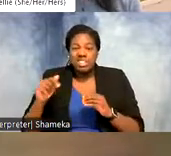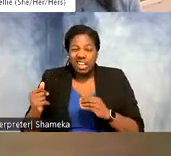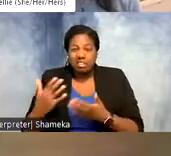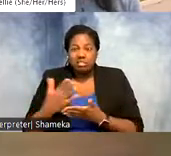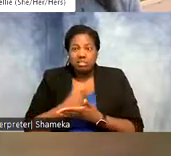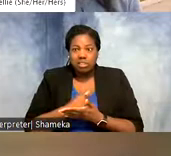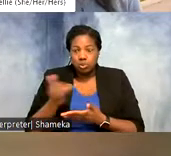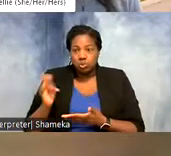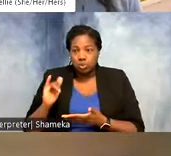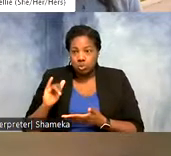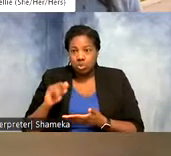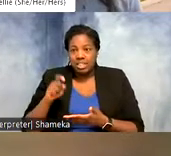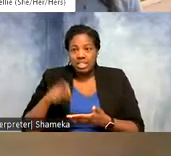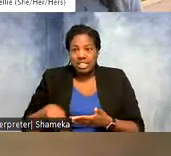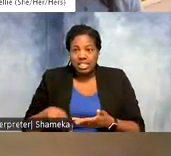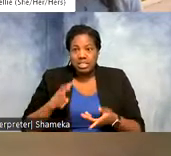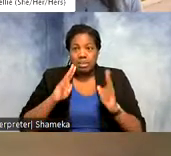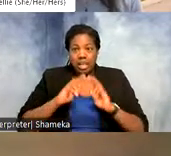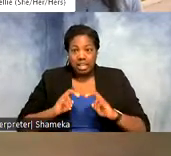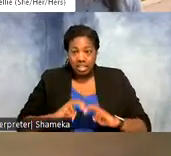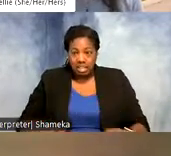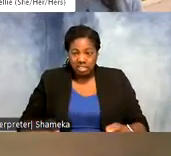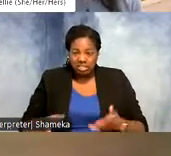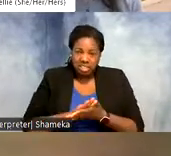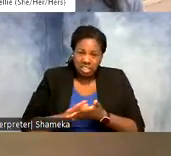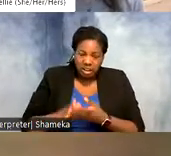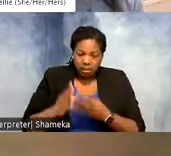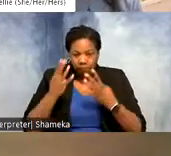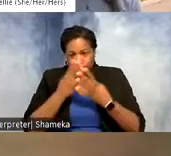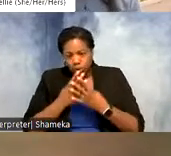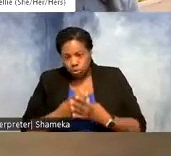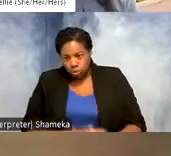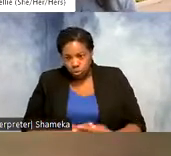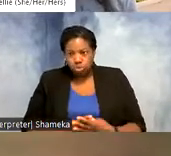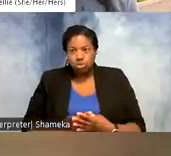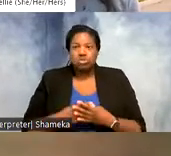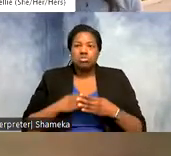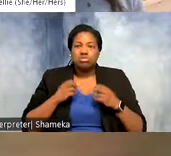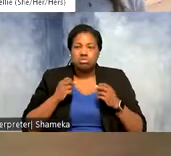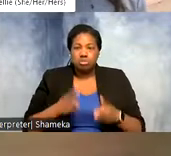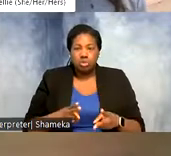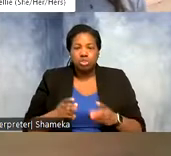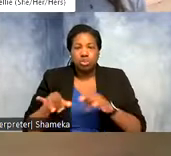that needs to be analyzed and cleaned and filtered and put in a consistent format so that we can